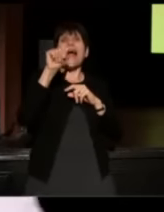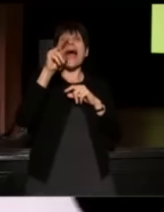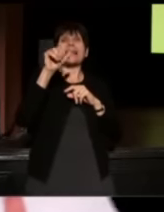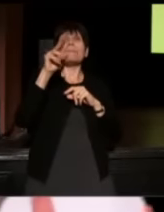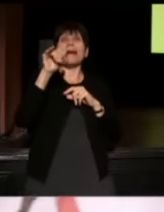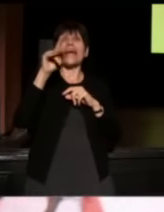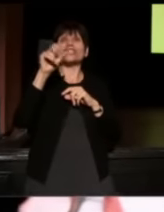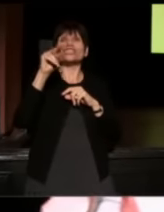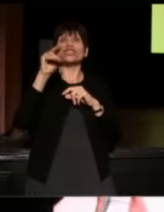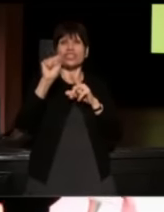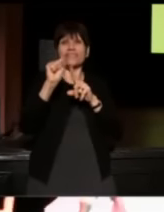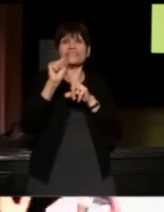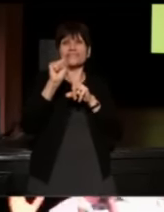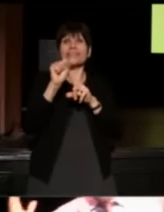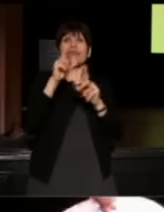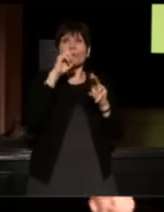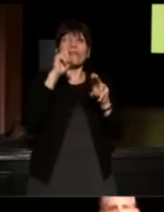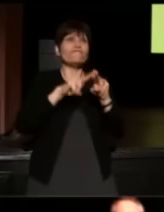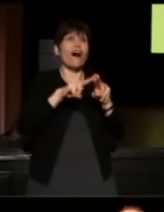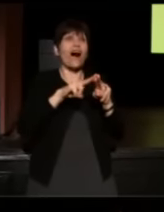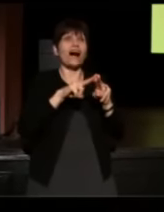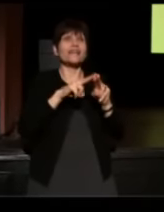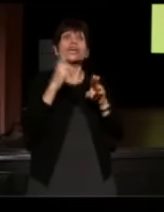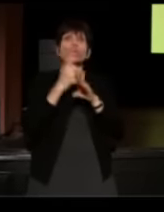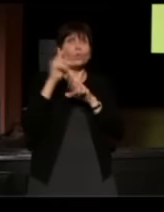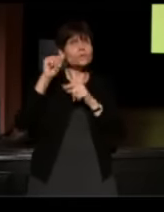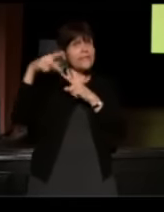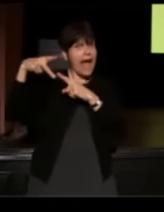which is pretty great and use the app, but more importantly than that,